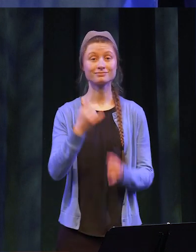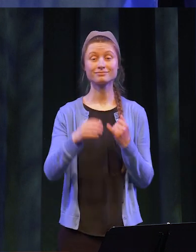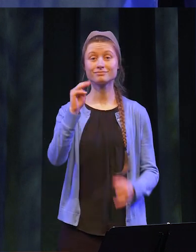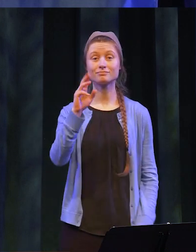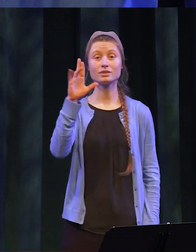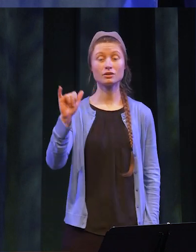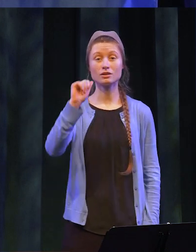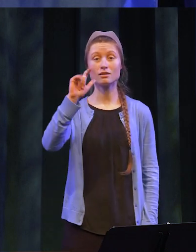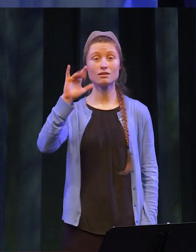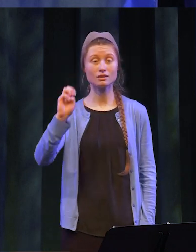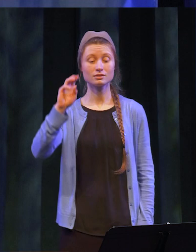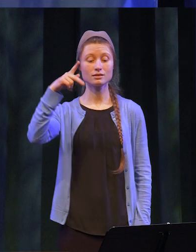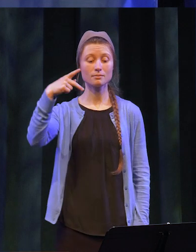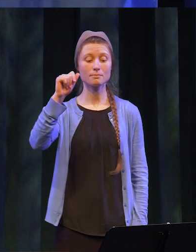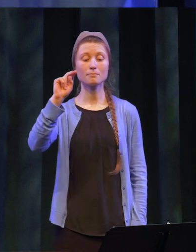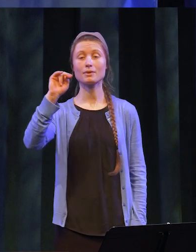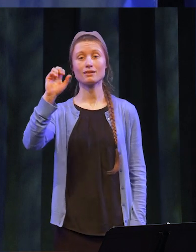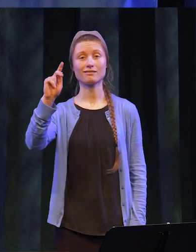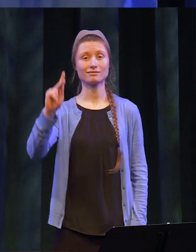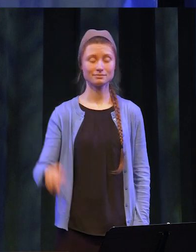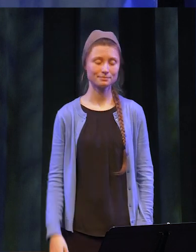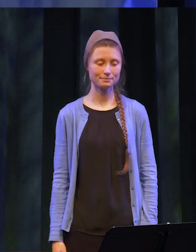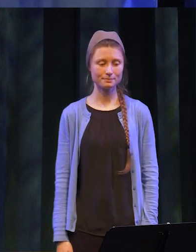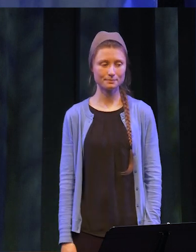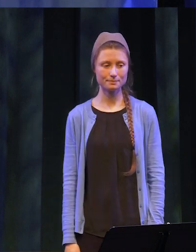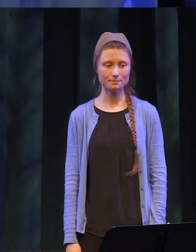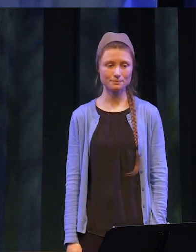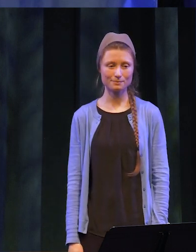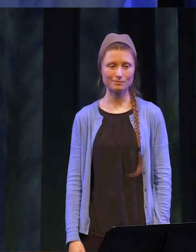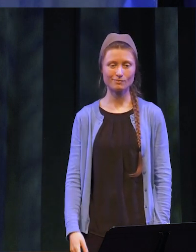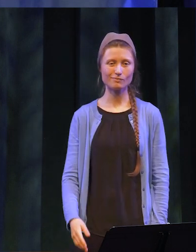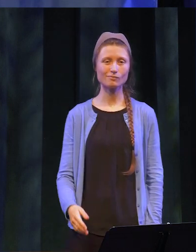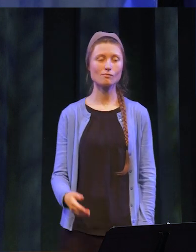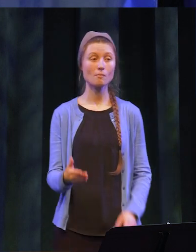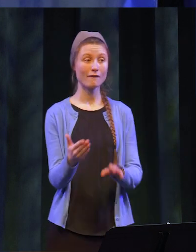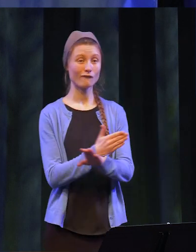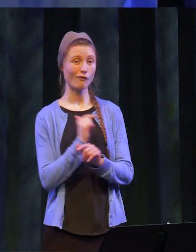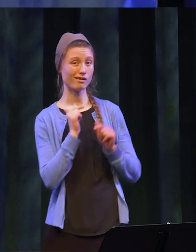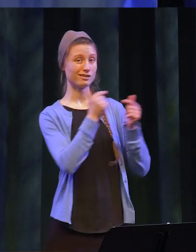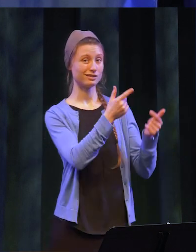Panek Before turning the ceremony back over to Dr.